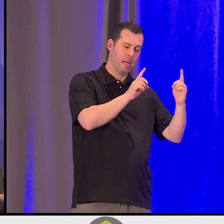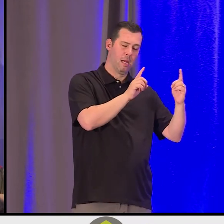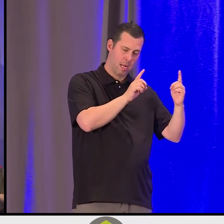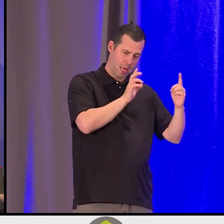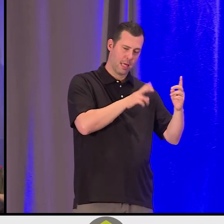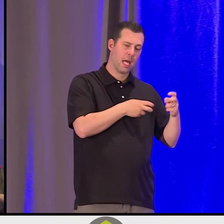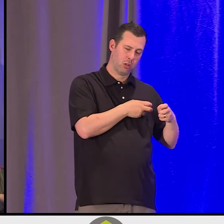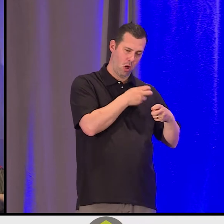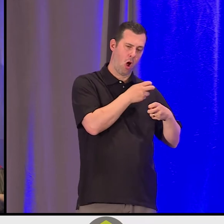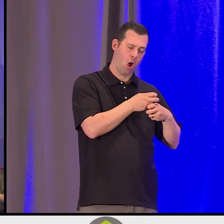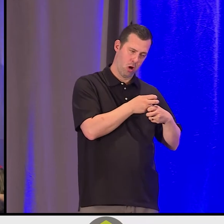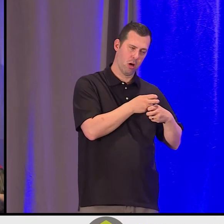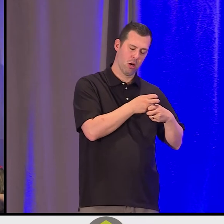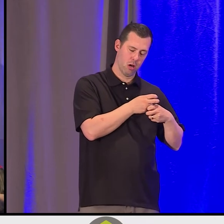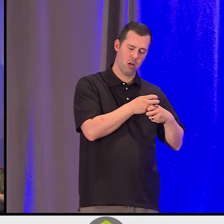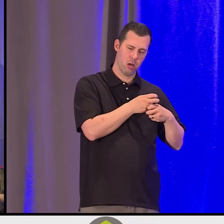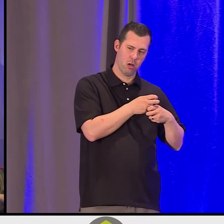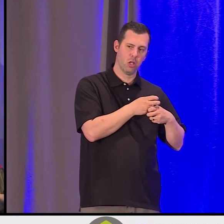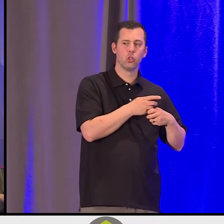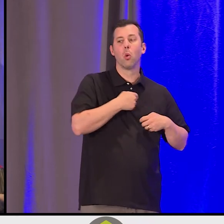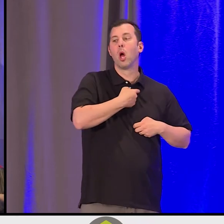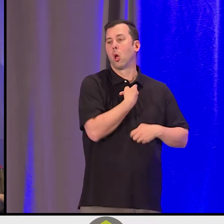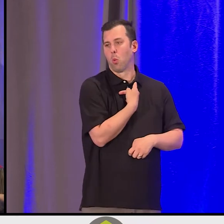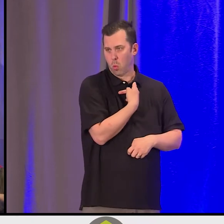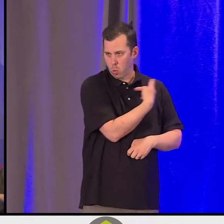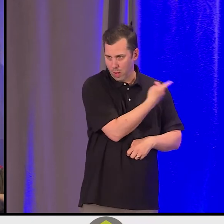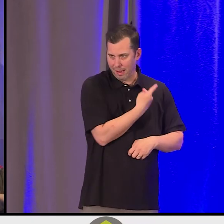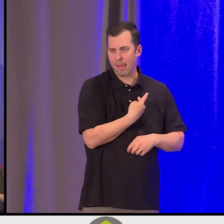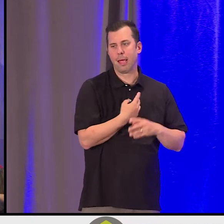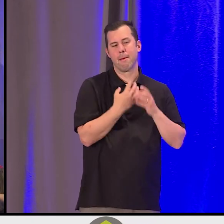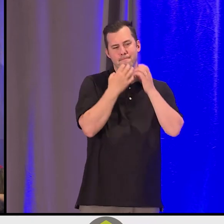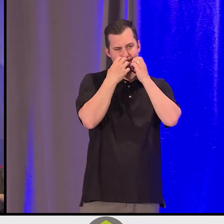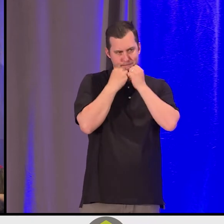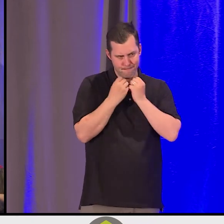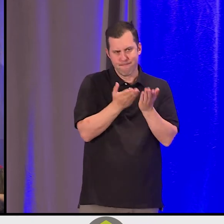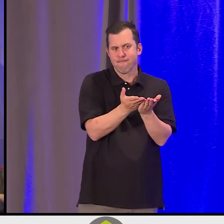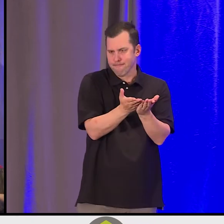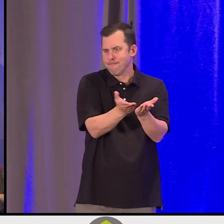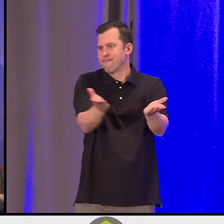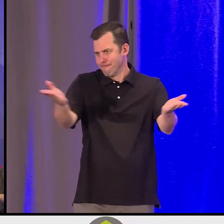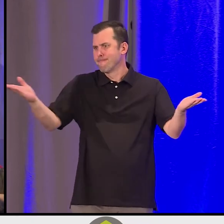for us, for all of our communities and our people. [Indigenous language] is a really high expression